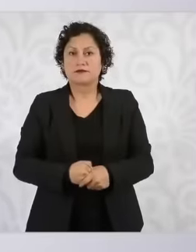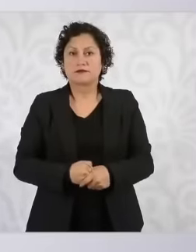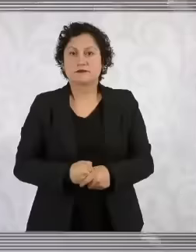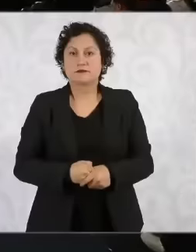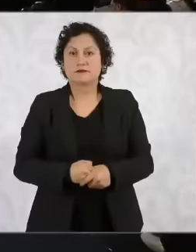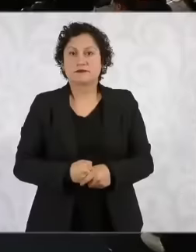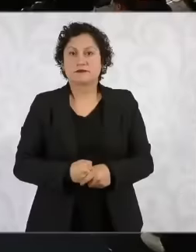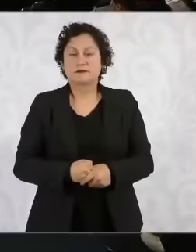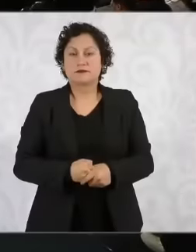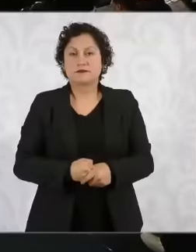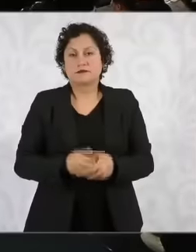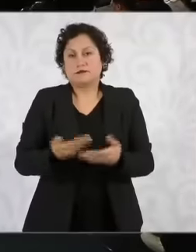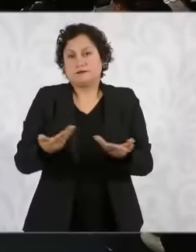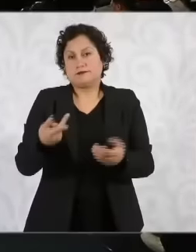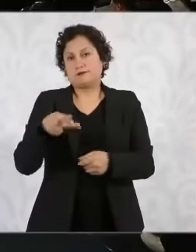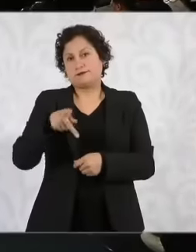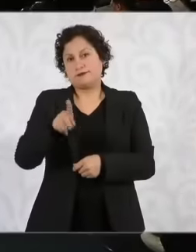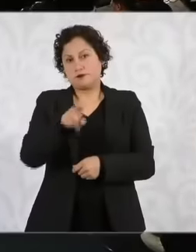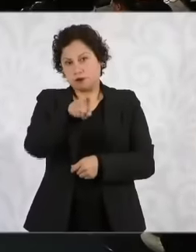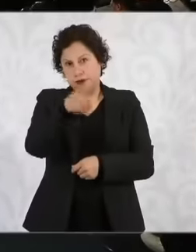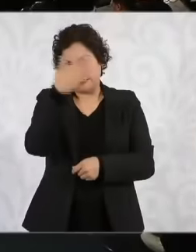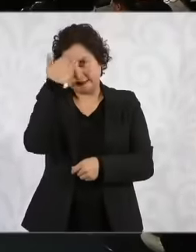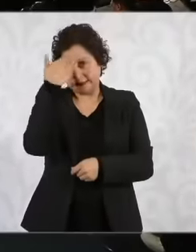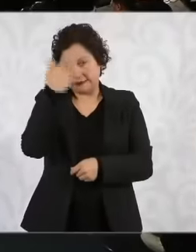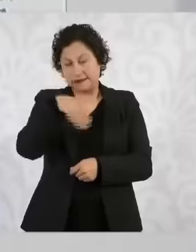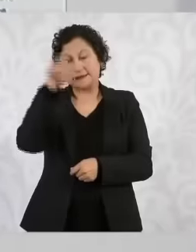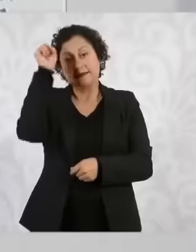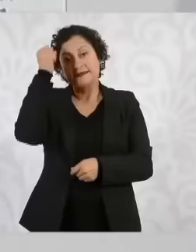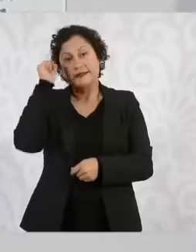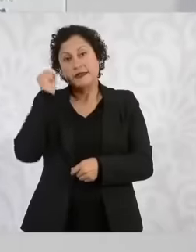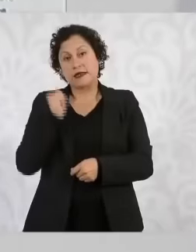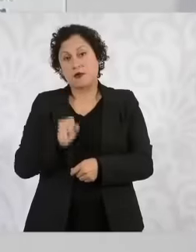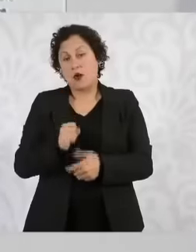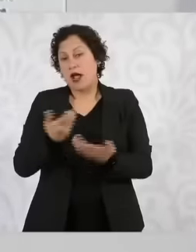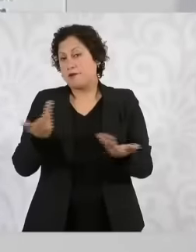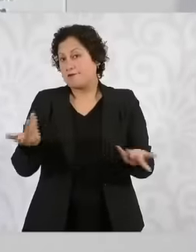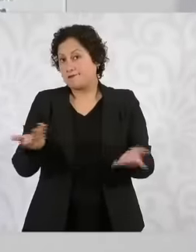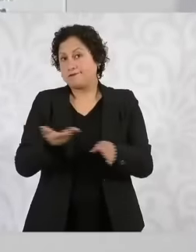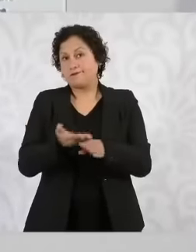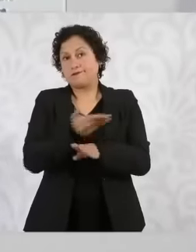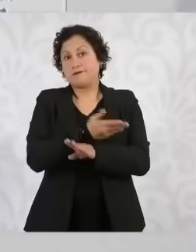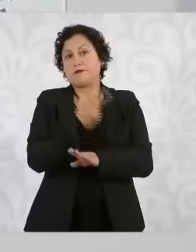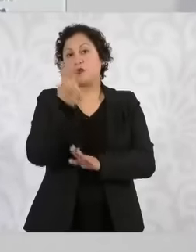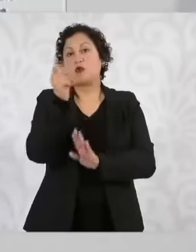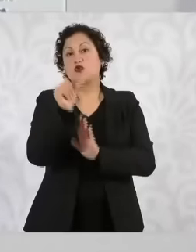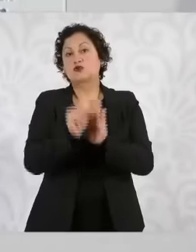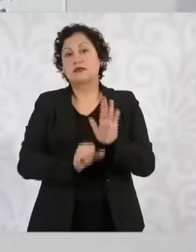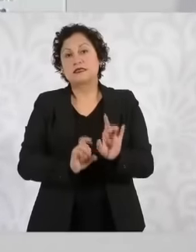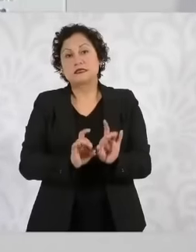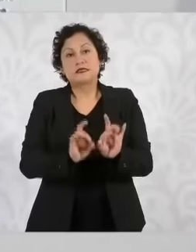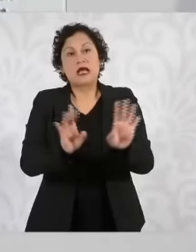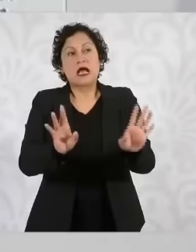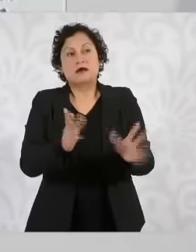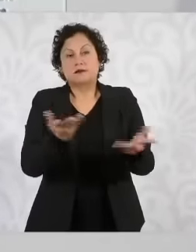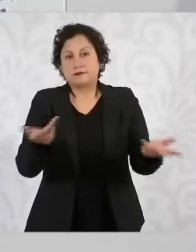but Sinaloa is a special case because of what happened two months ago practically and